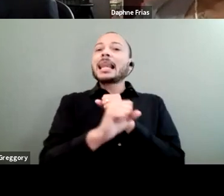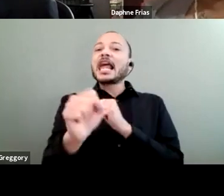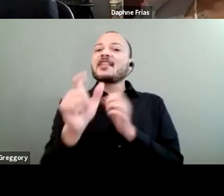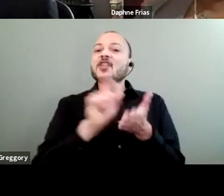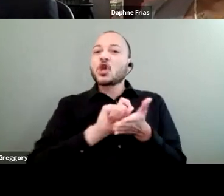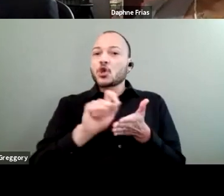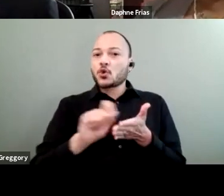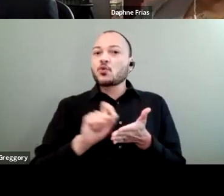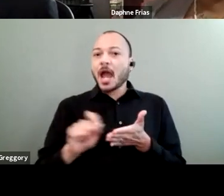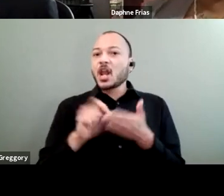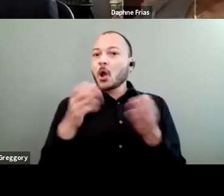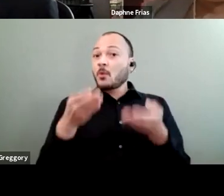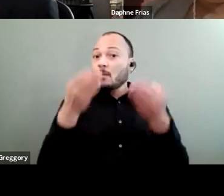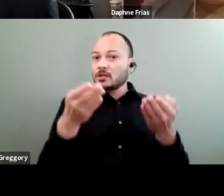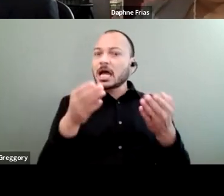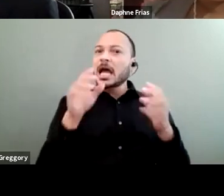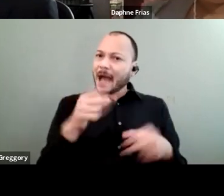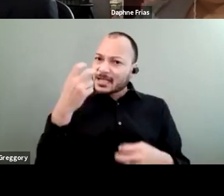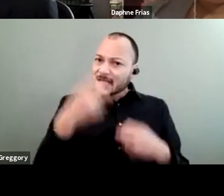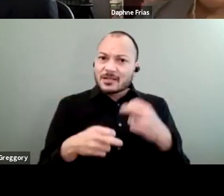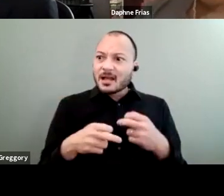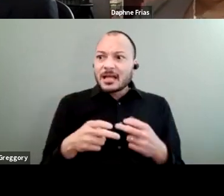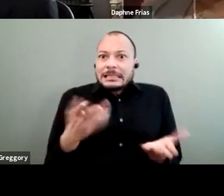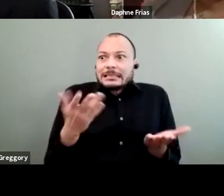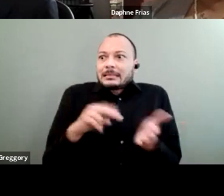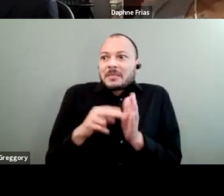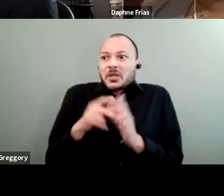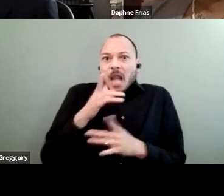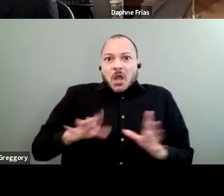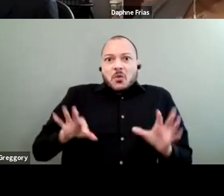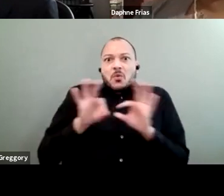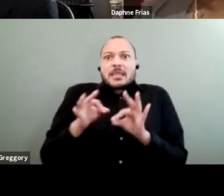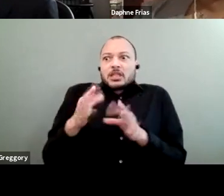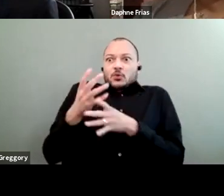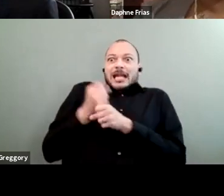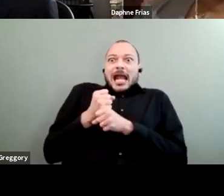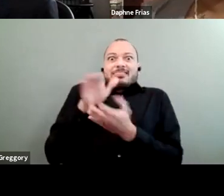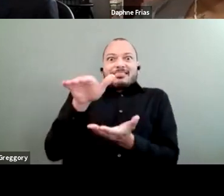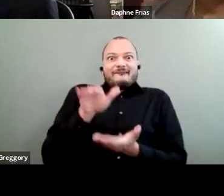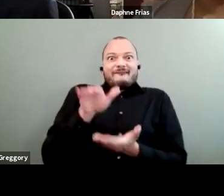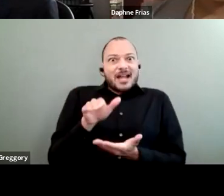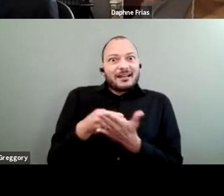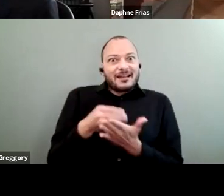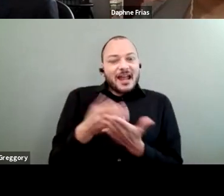but that doesn't mean that we aren't worthy of that funding. So I think innovating different ways